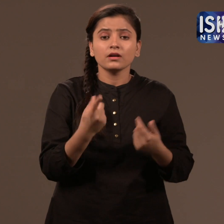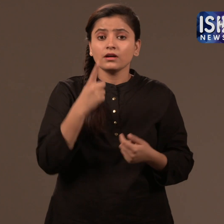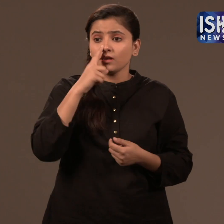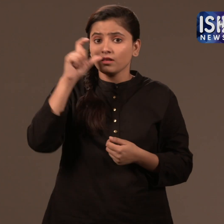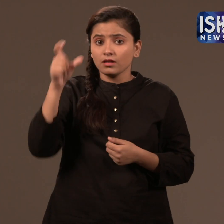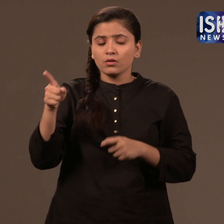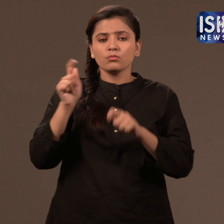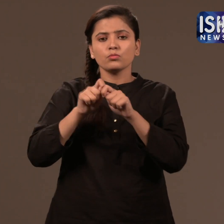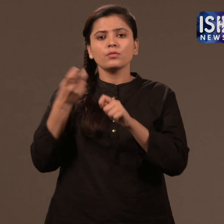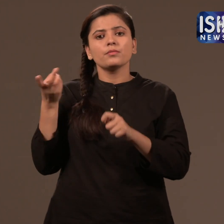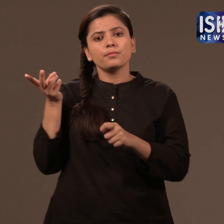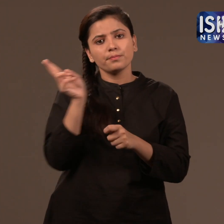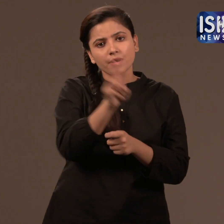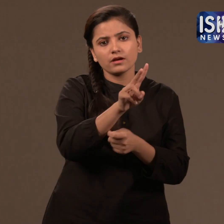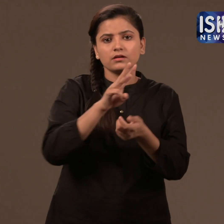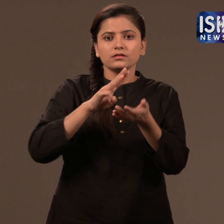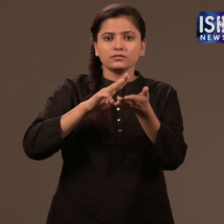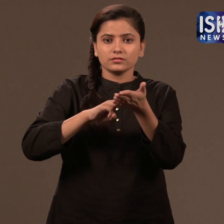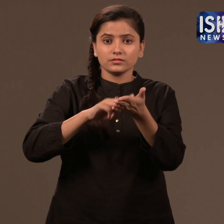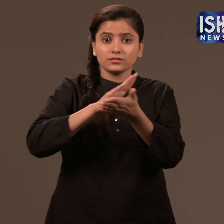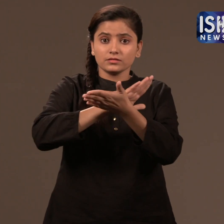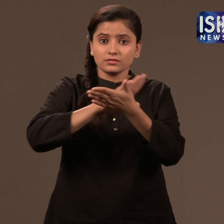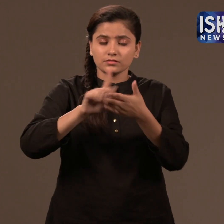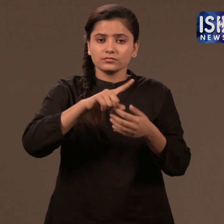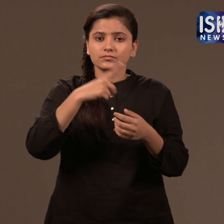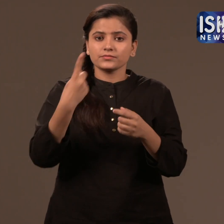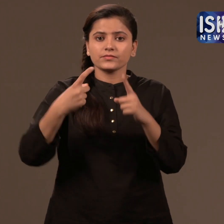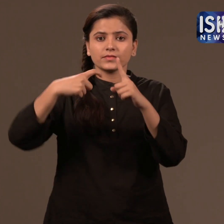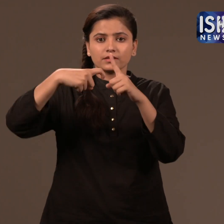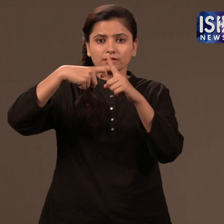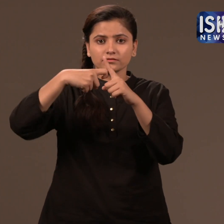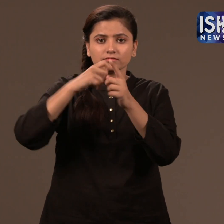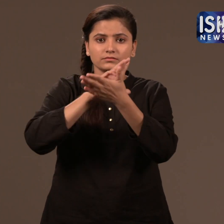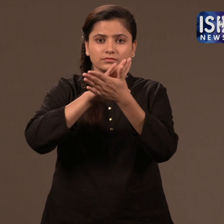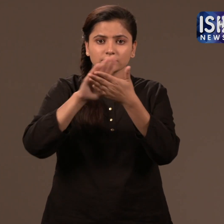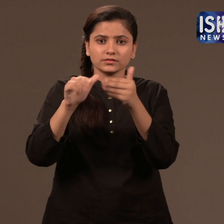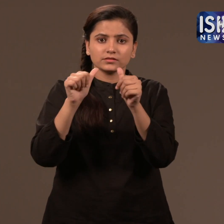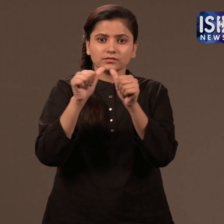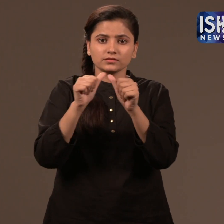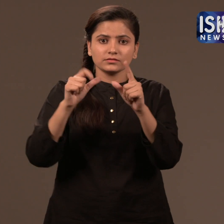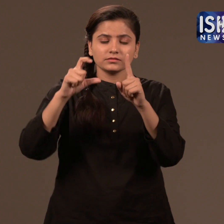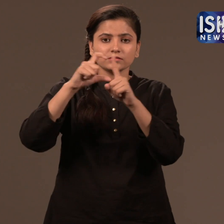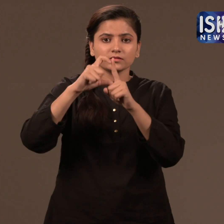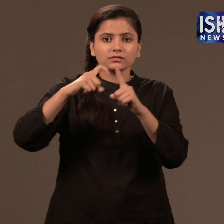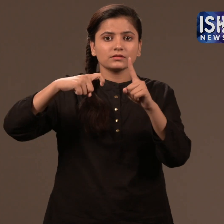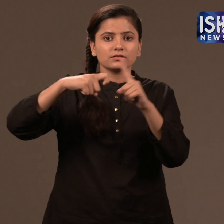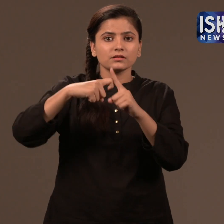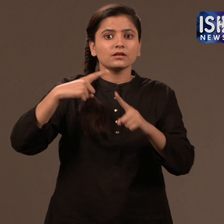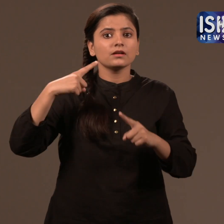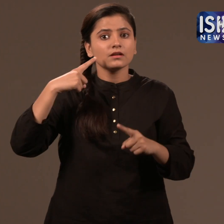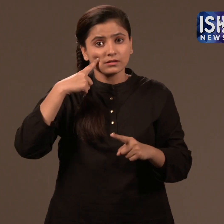The survivor, who has resumed work at MH Khadki,